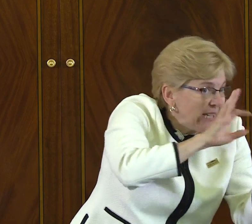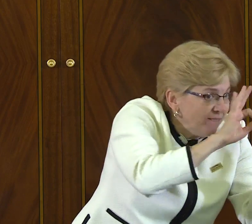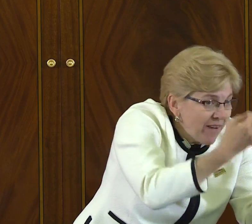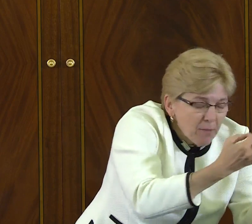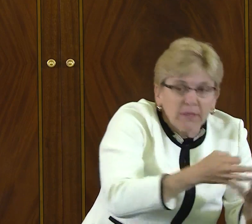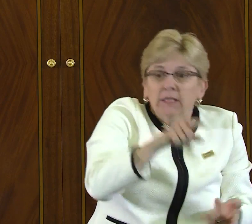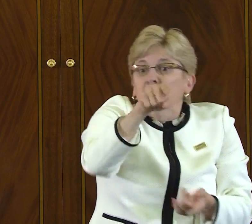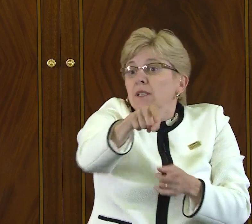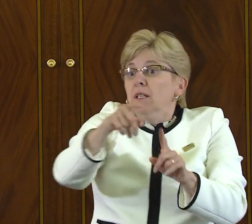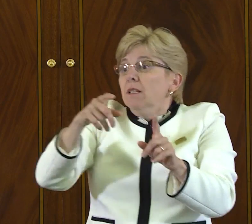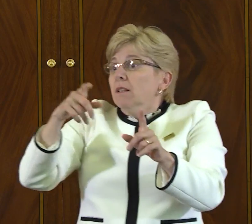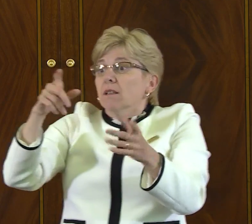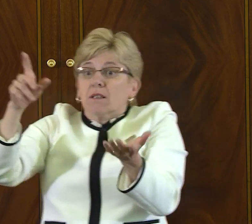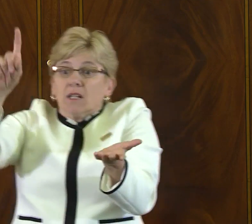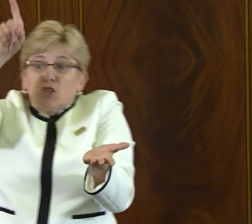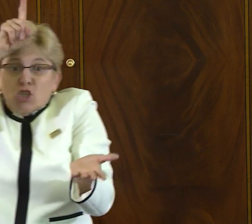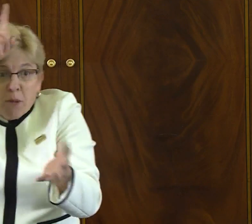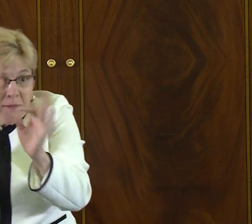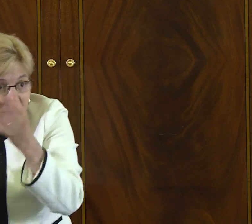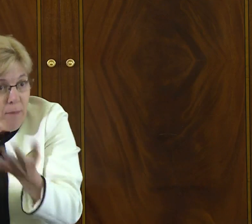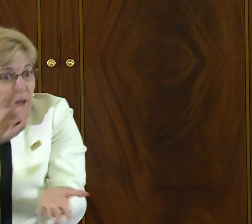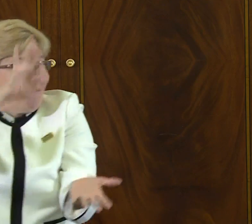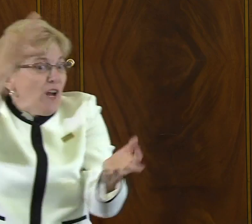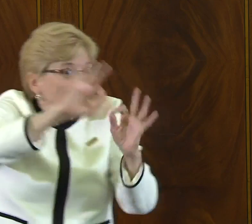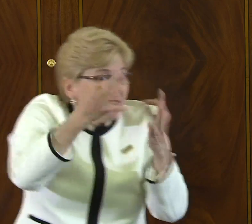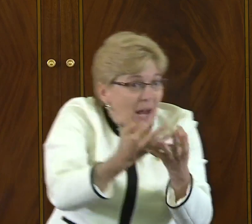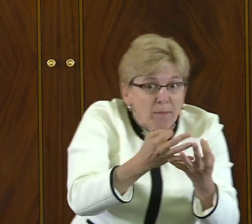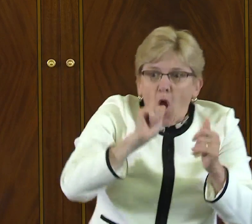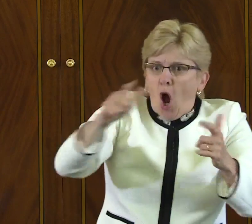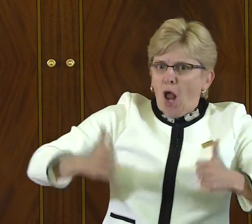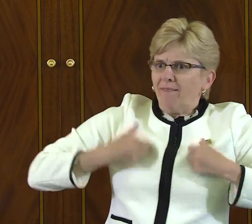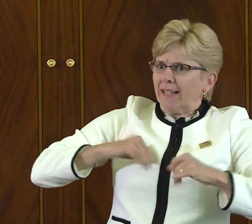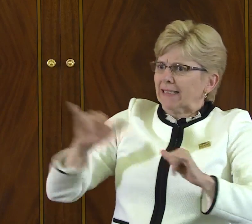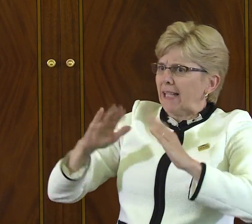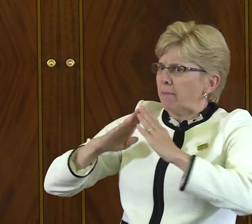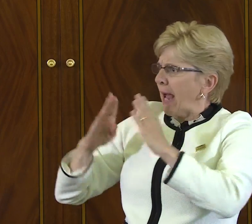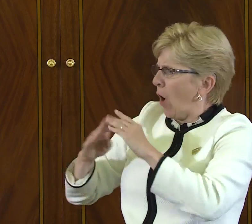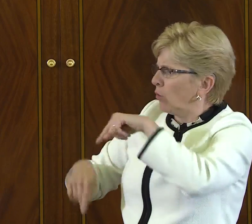the Arabic speaking families, the German speaking families,